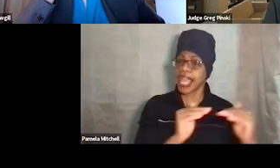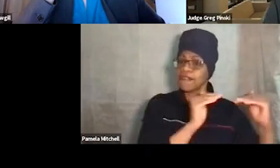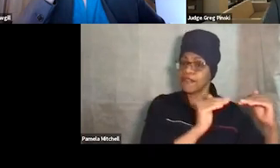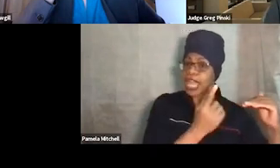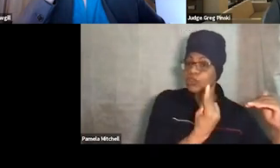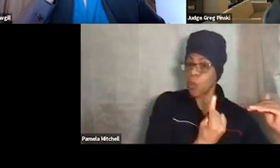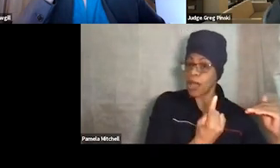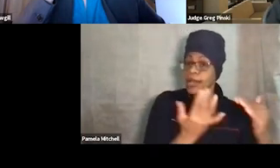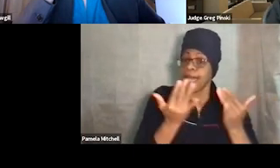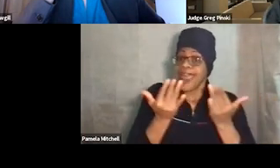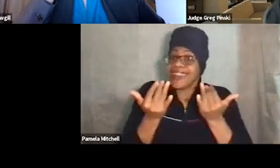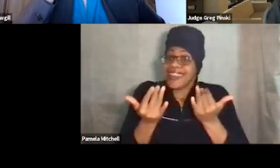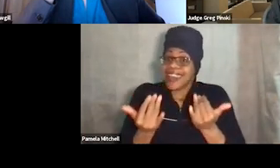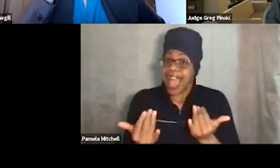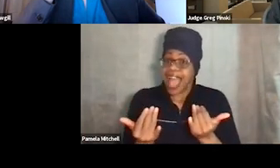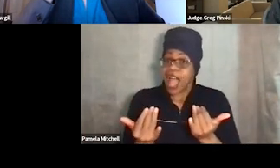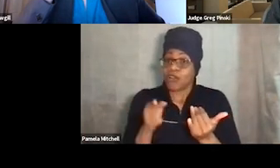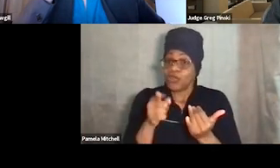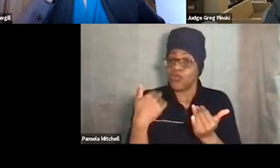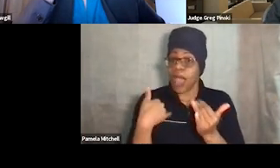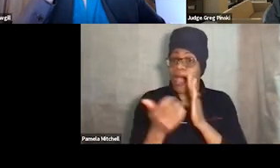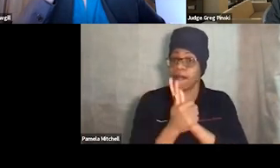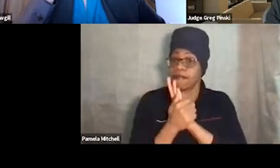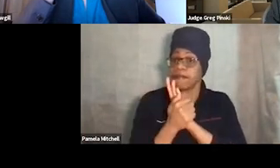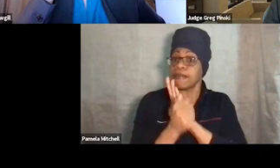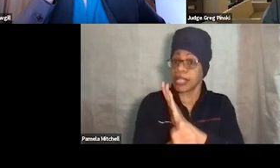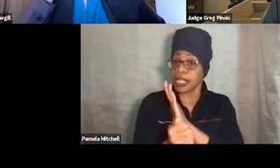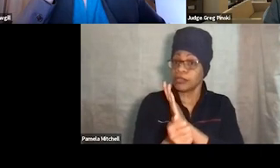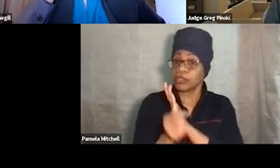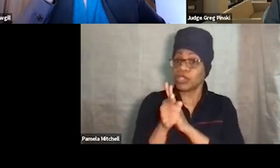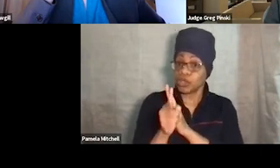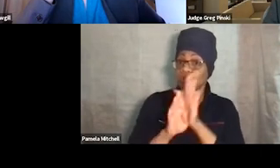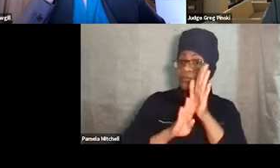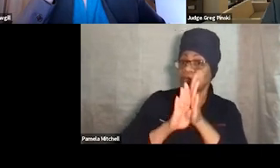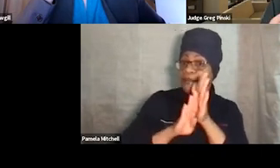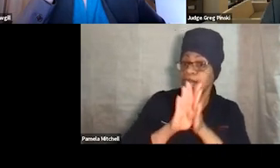And now that you have the skills that you've developed, the skills that are necessary